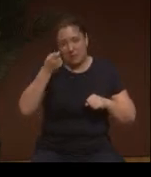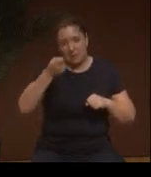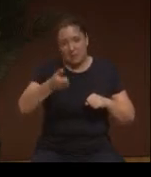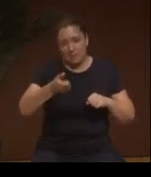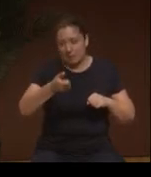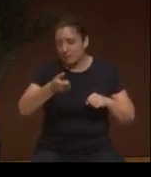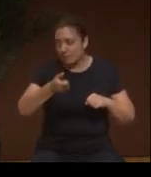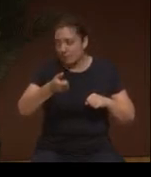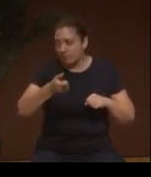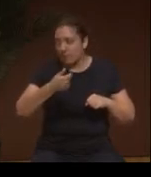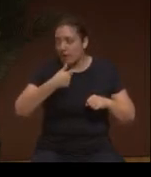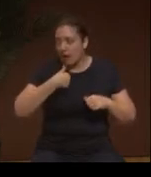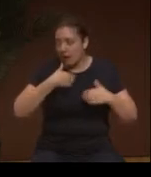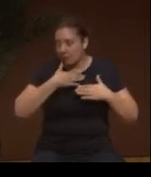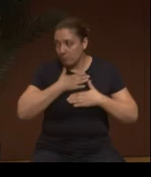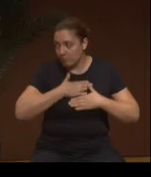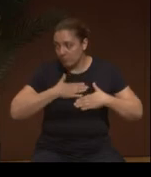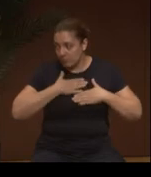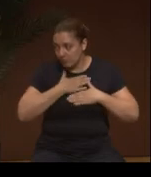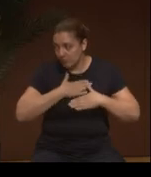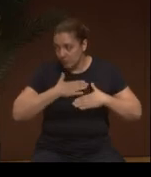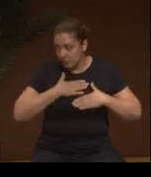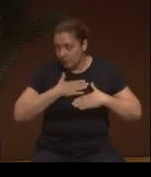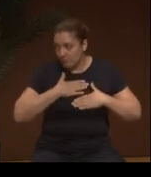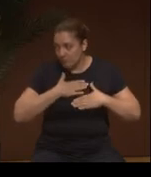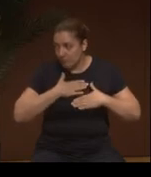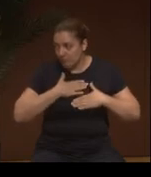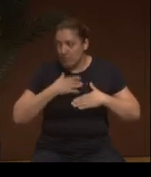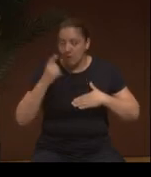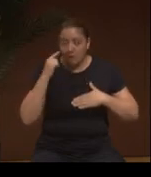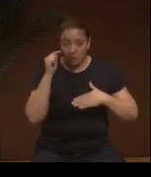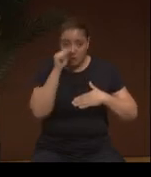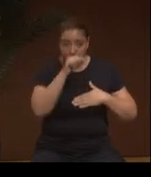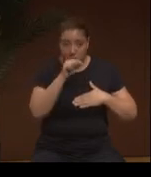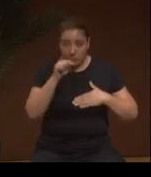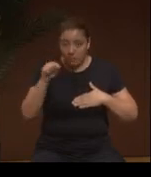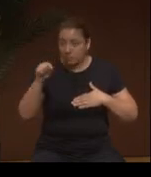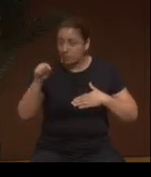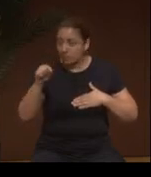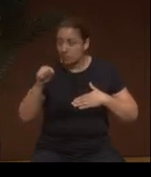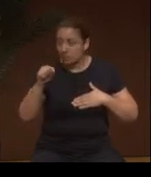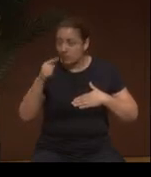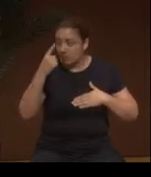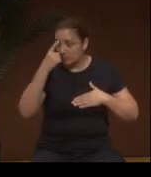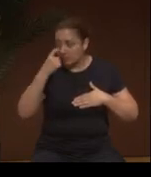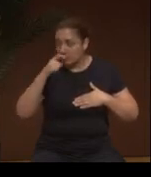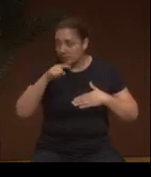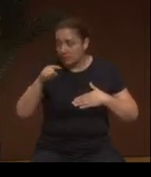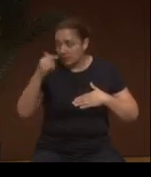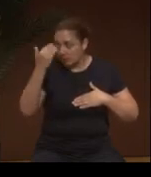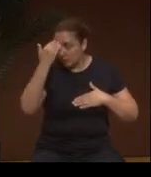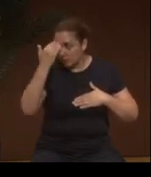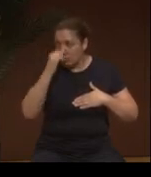I tell my companions there, the warriors of this country, of that country,